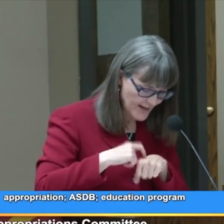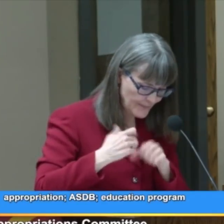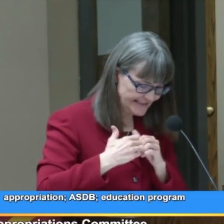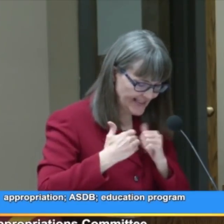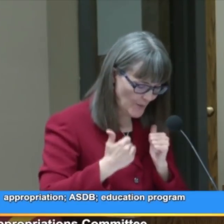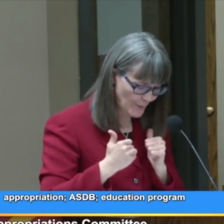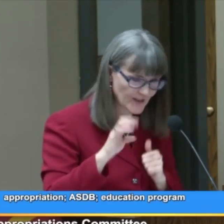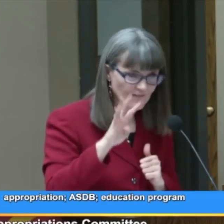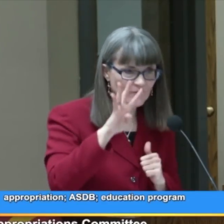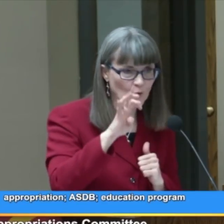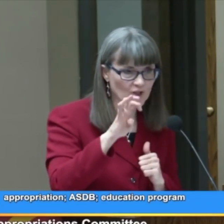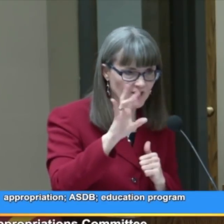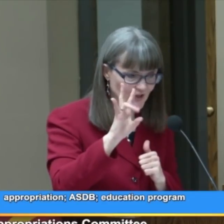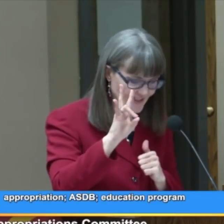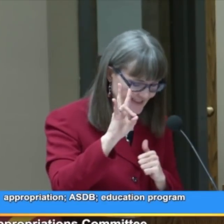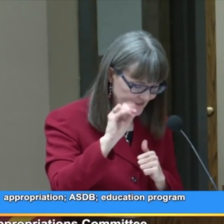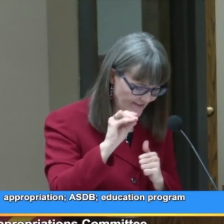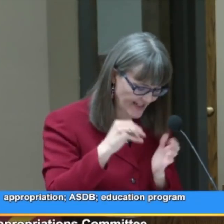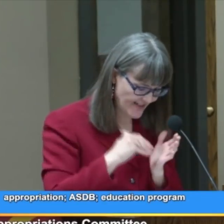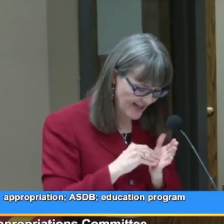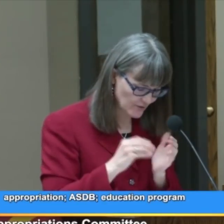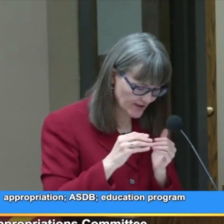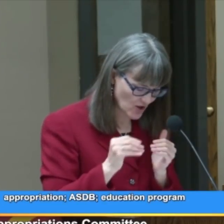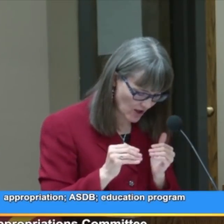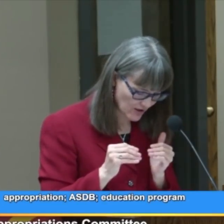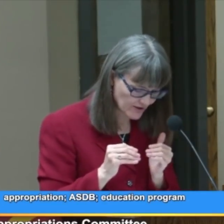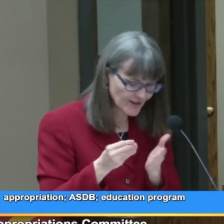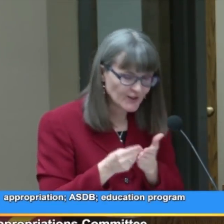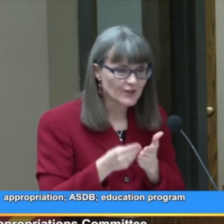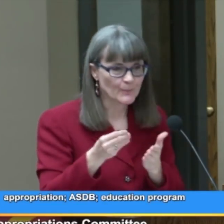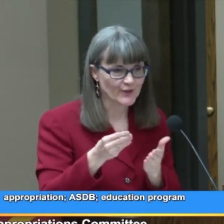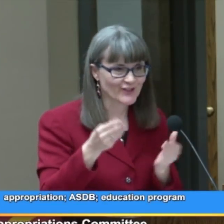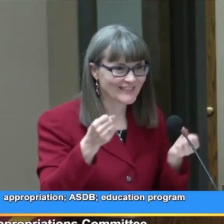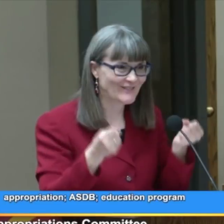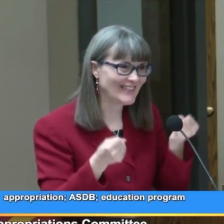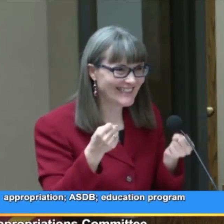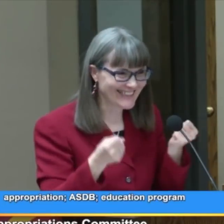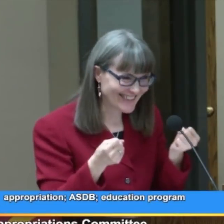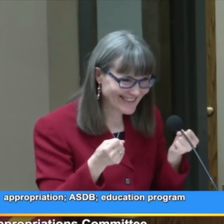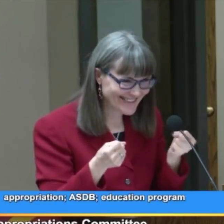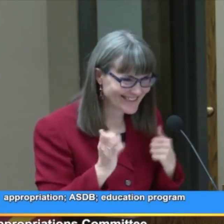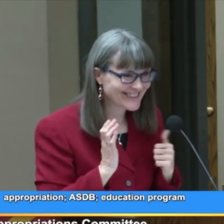separate $470,000 to purchase vehicles